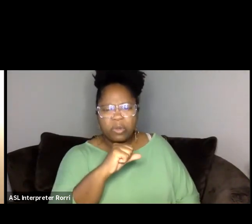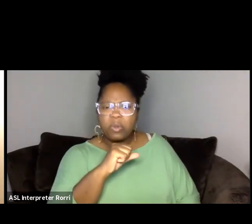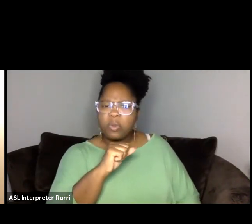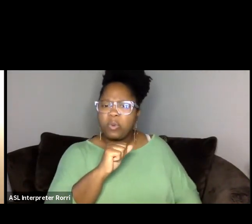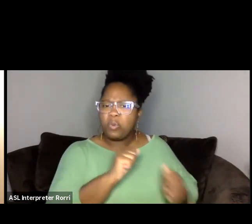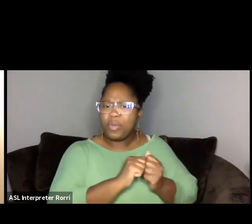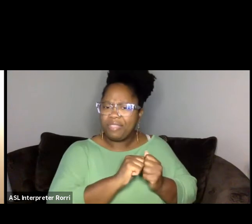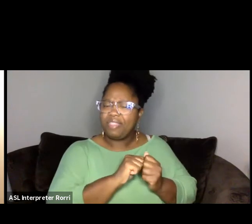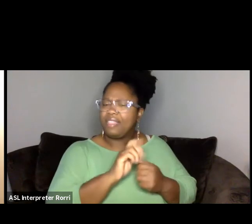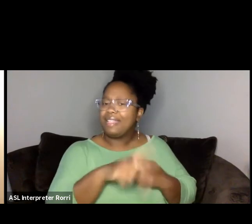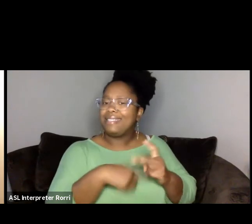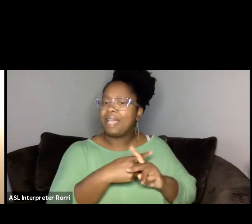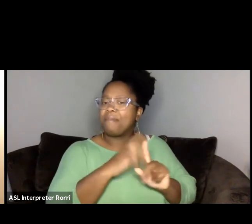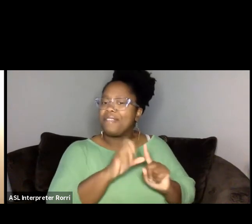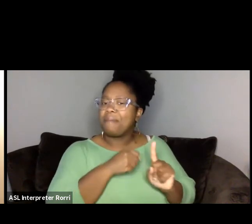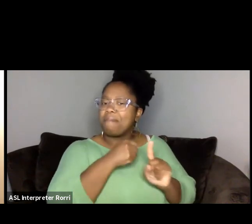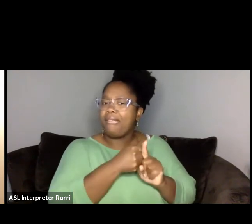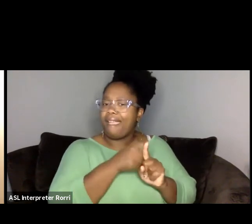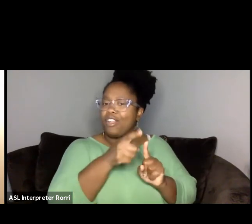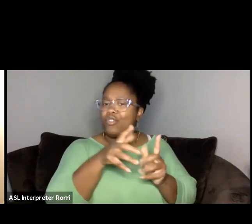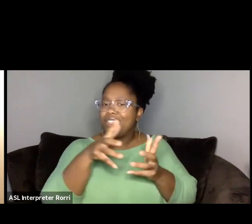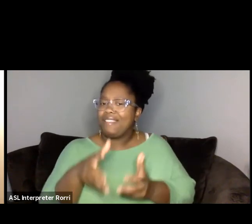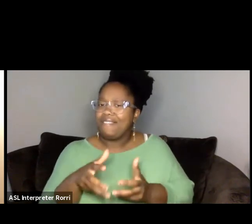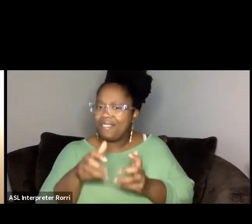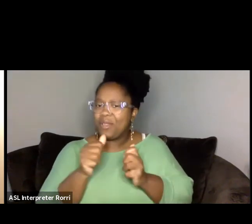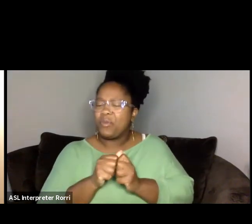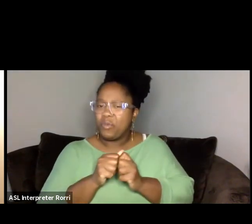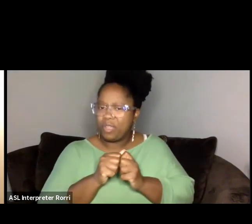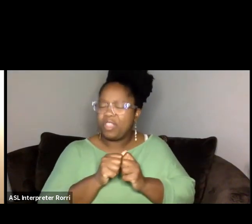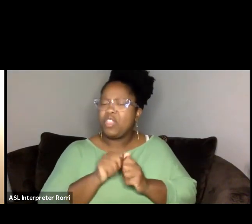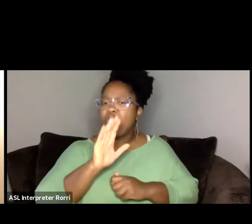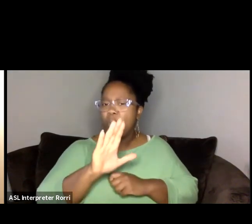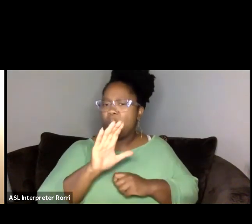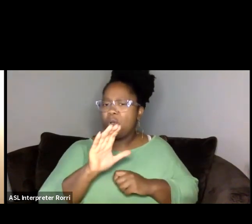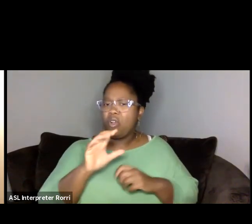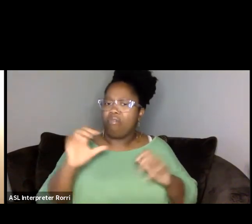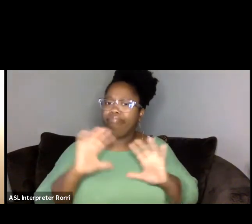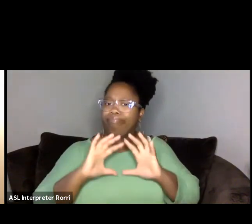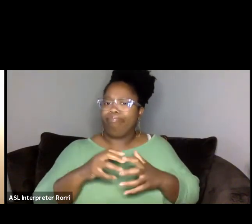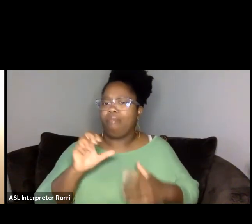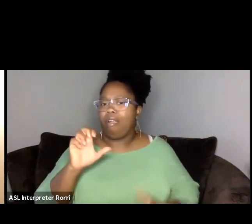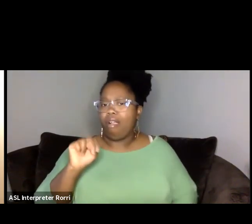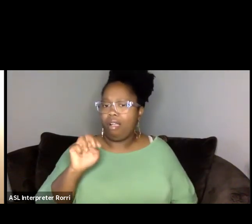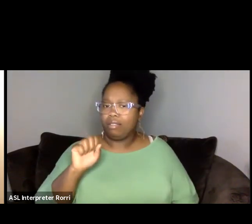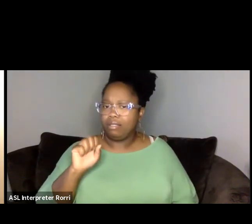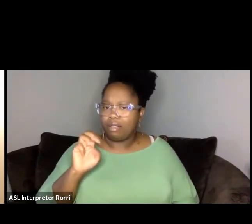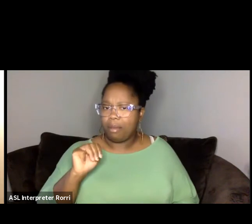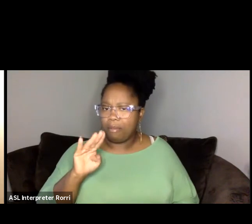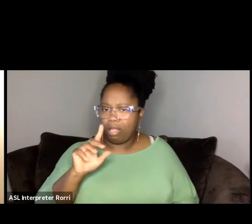through the work you're doing with the Create Ensemble. I'd love for you to talk a little bit more about where that idea came up from